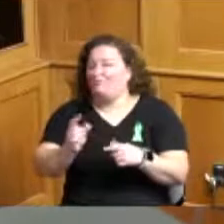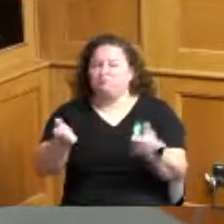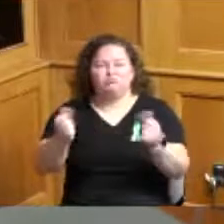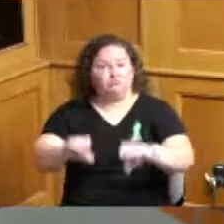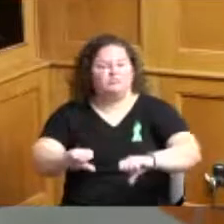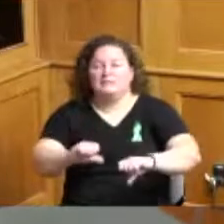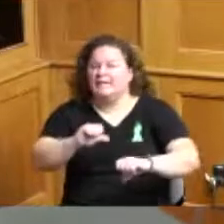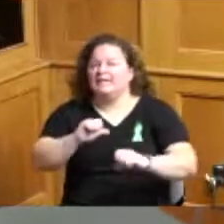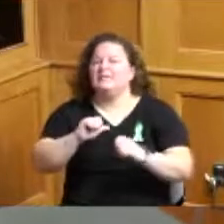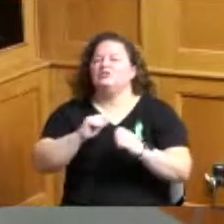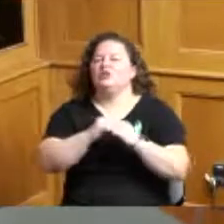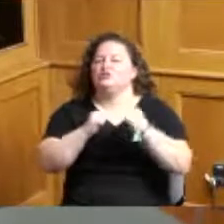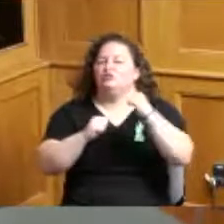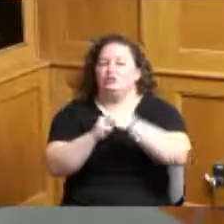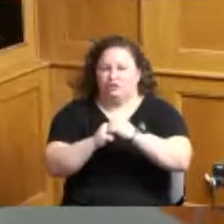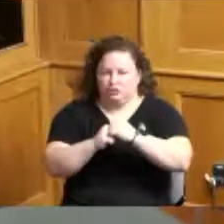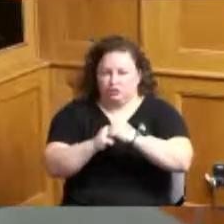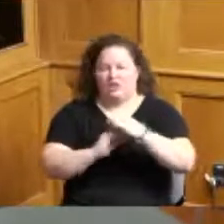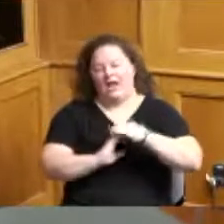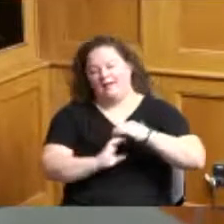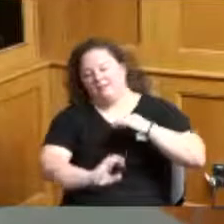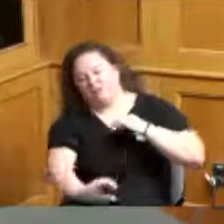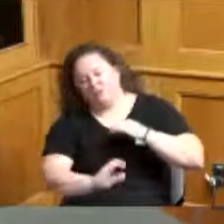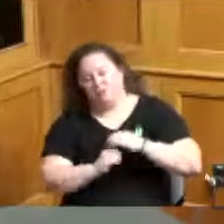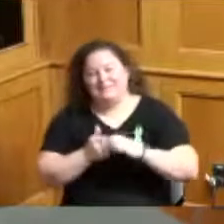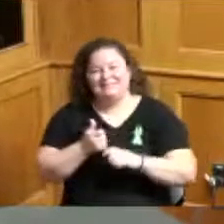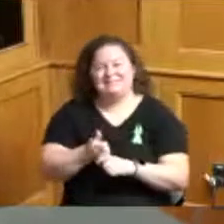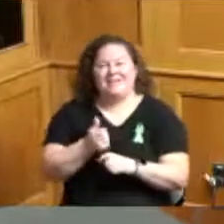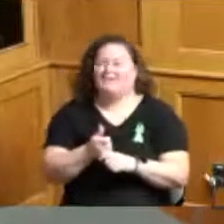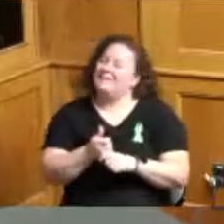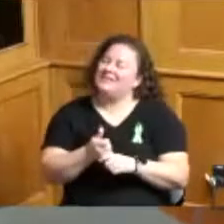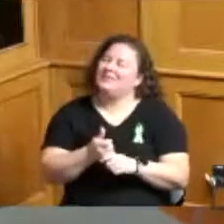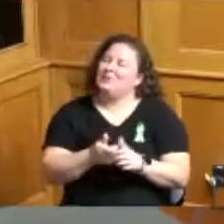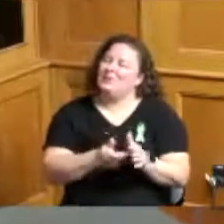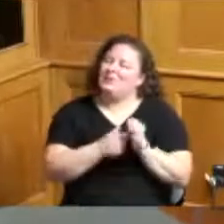and the underlying sewer maybe there are too many requirements for them to be able to build on top